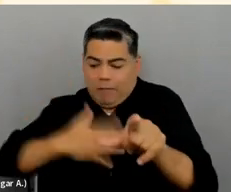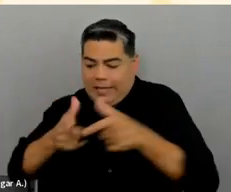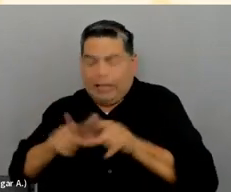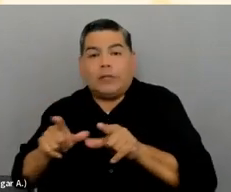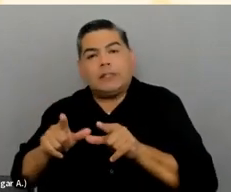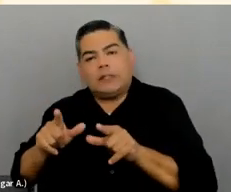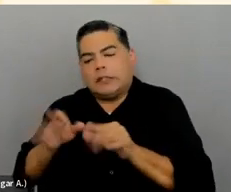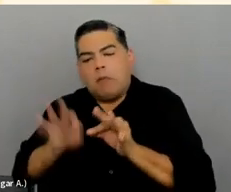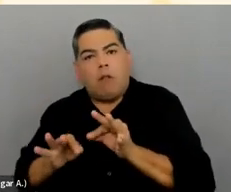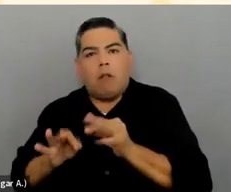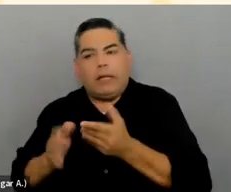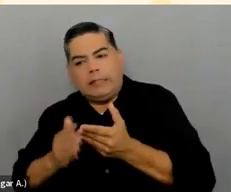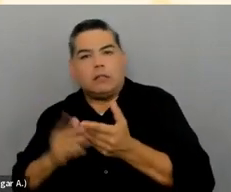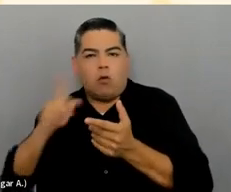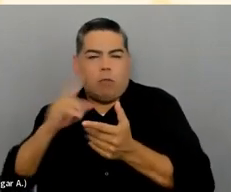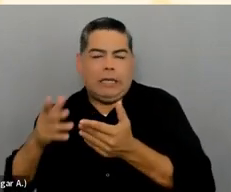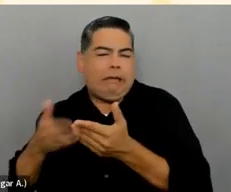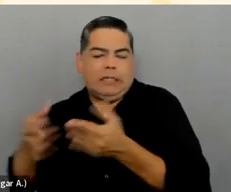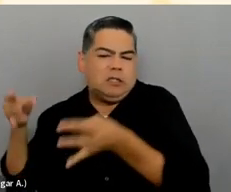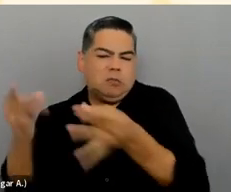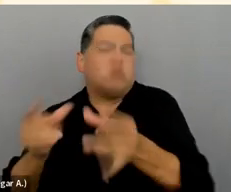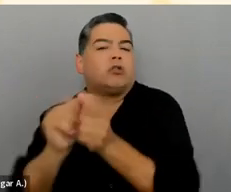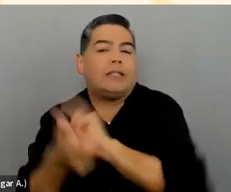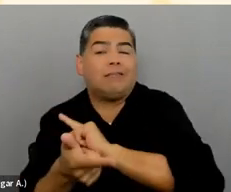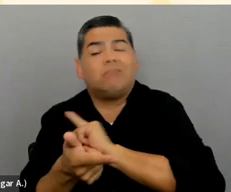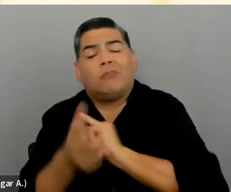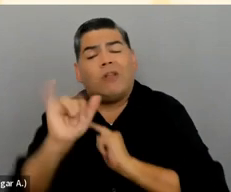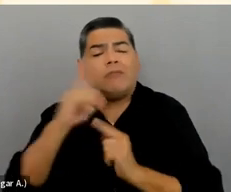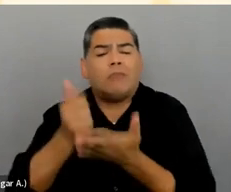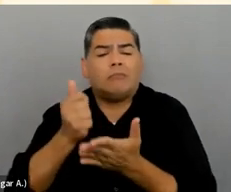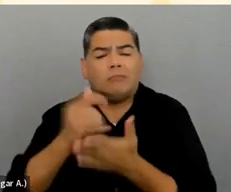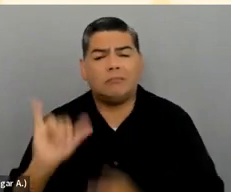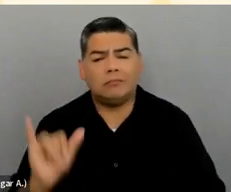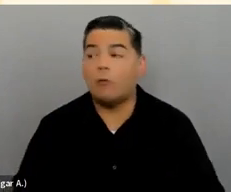So there's that added benefit as well. That's a great call out.